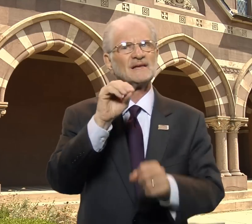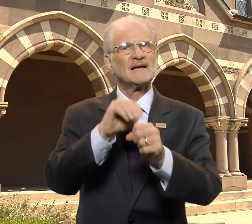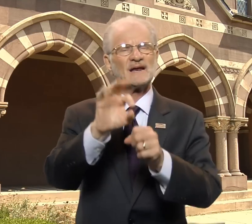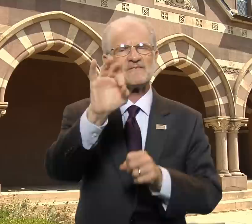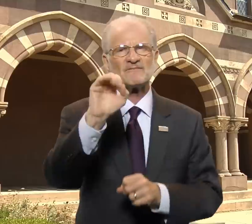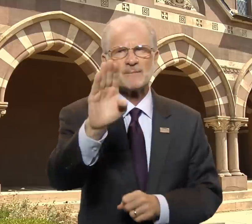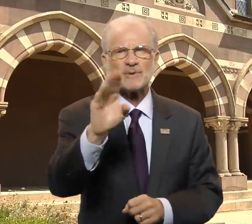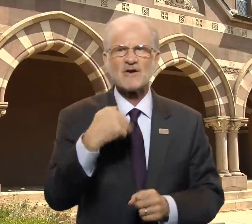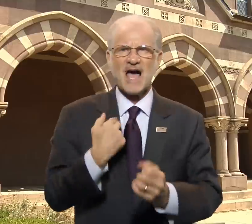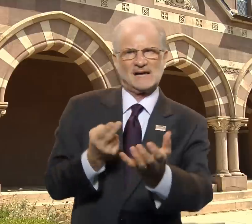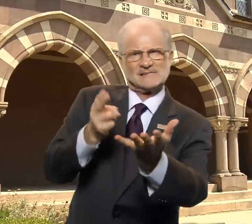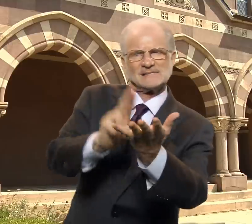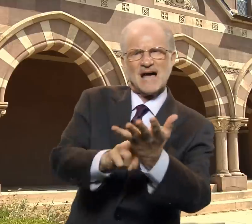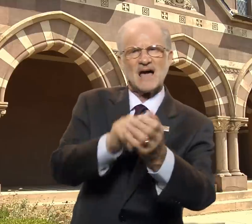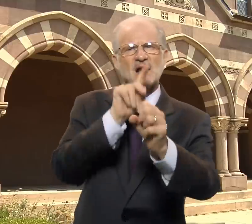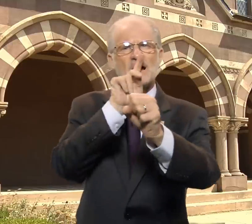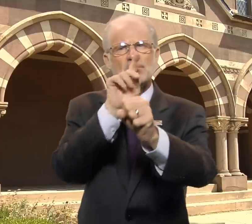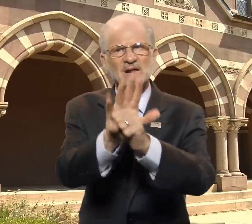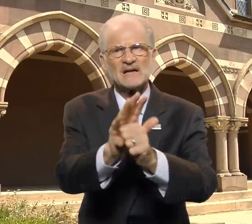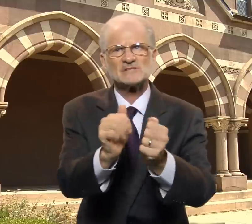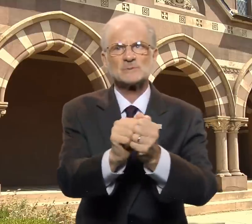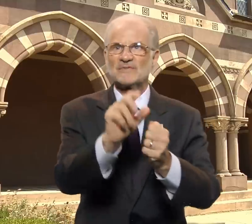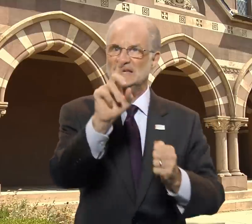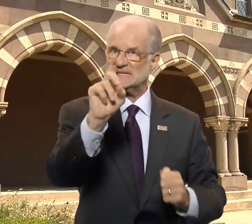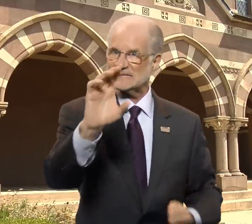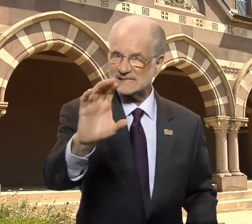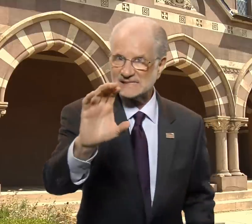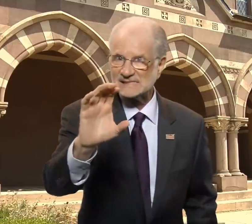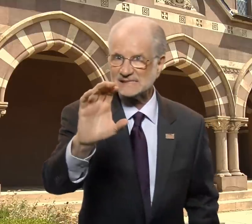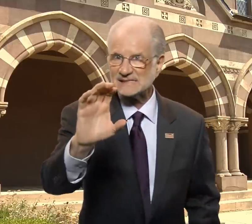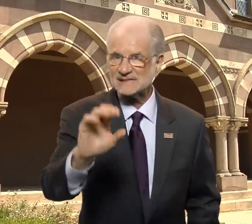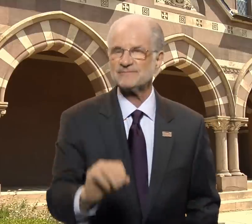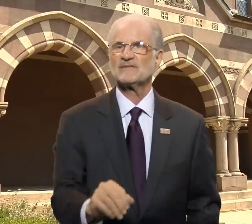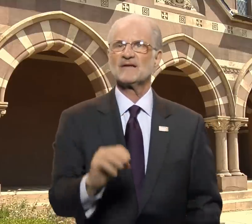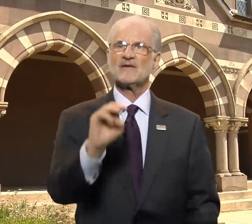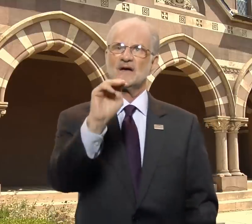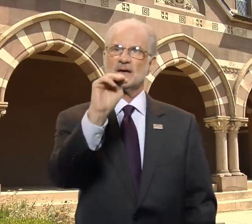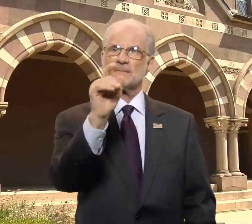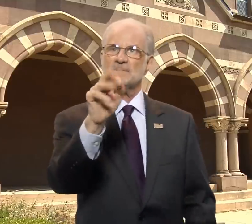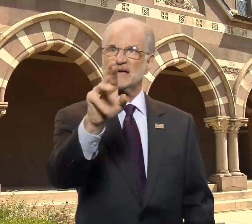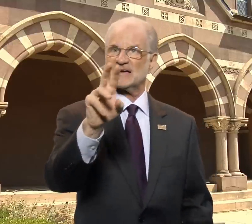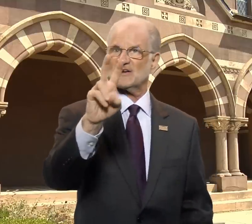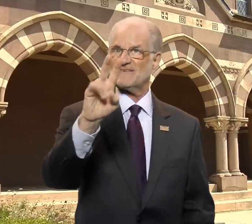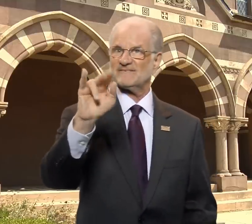In February, I signed a pledge with District of Columbia. Mayor Vincent Gray